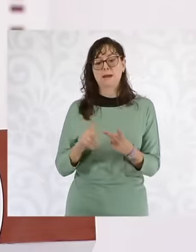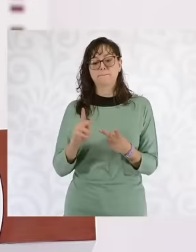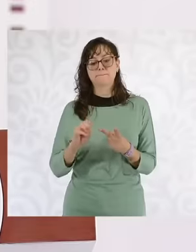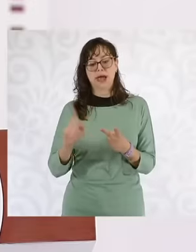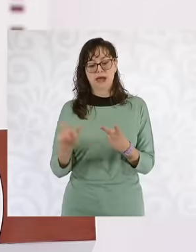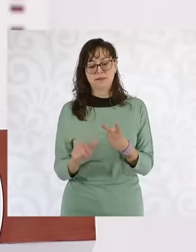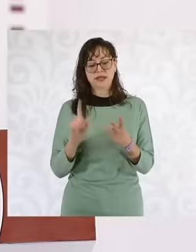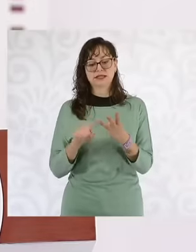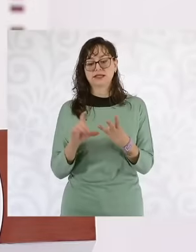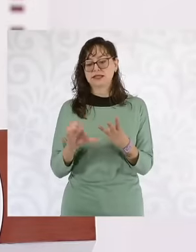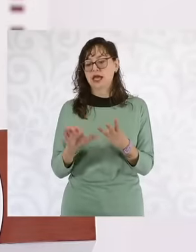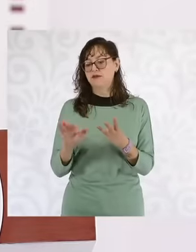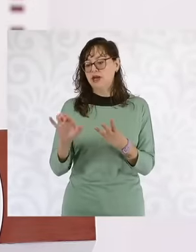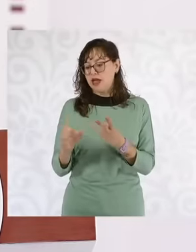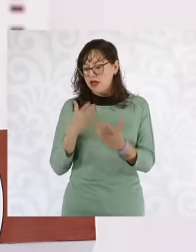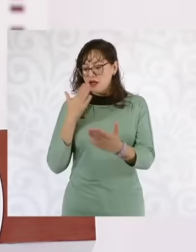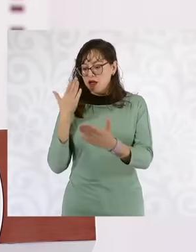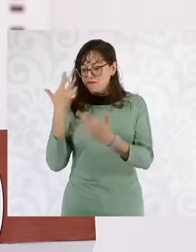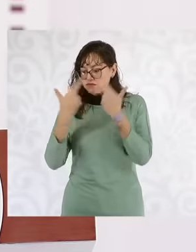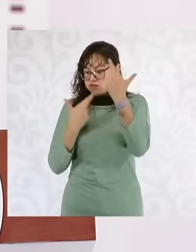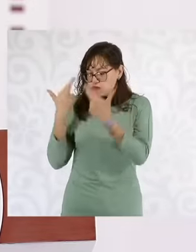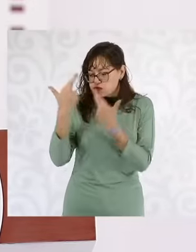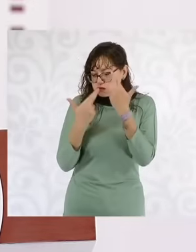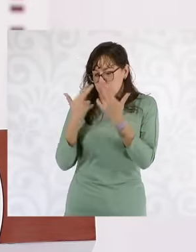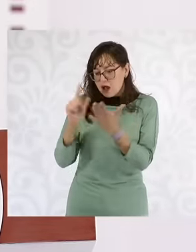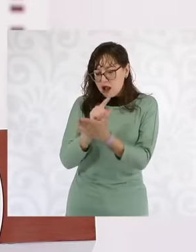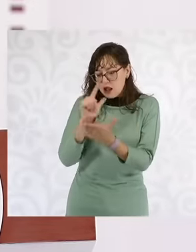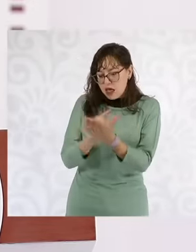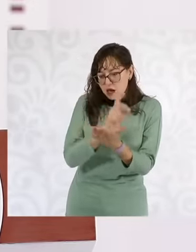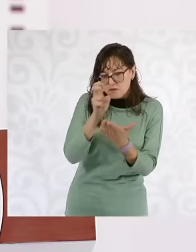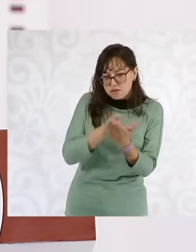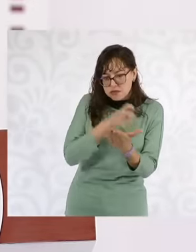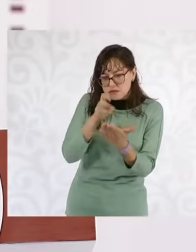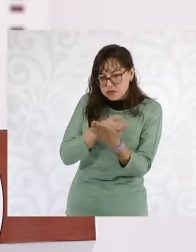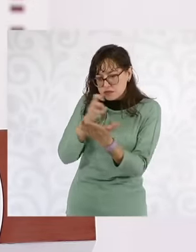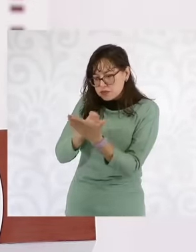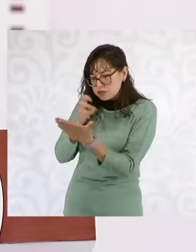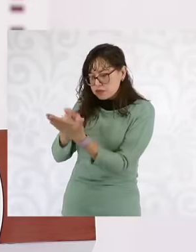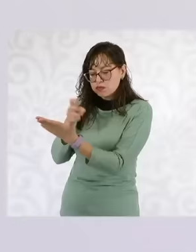and it is also important to know that there is also a space for private investment,